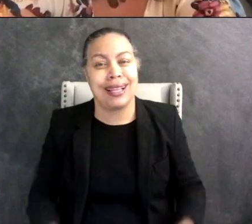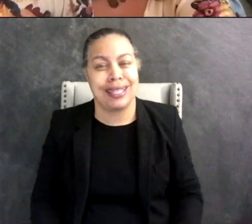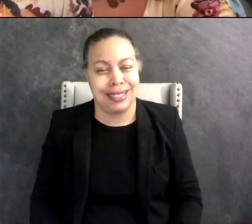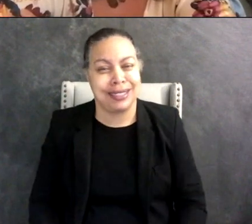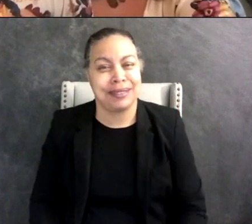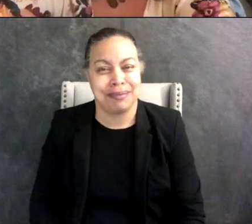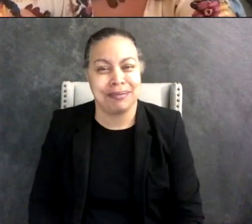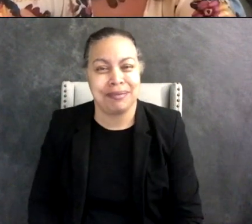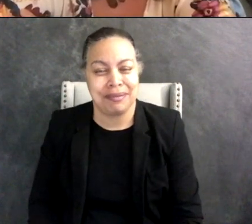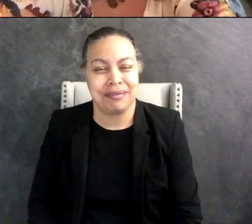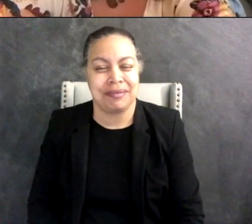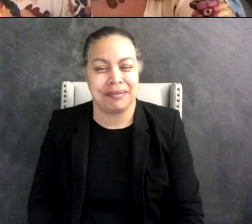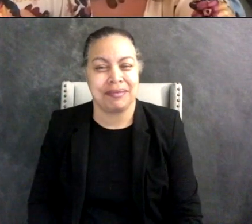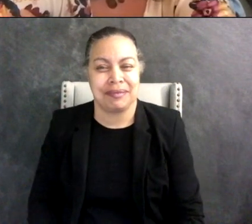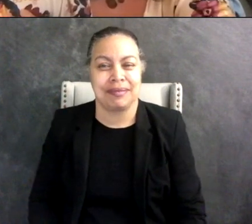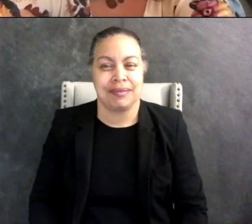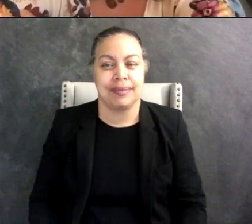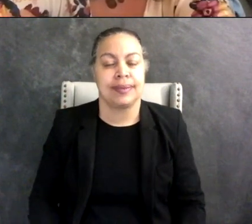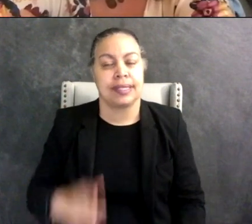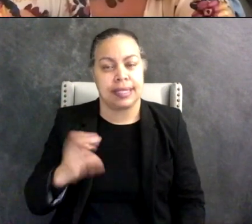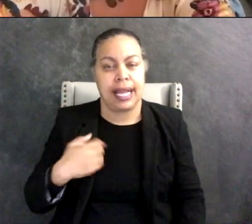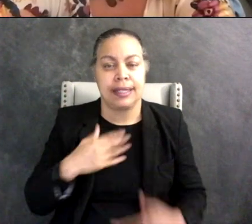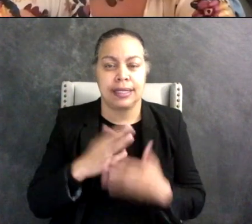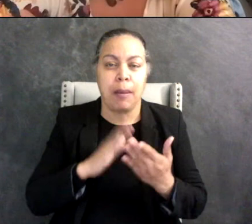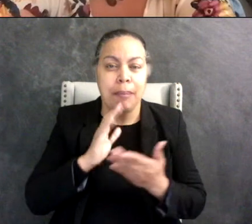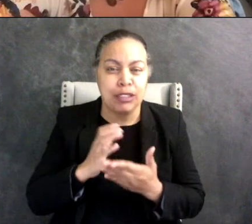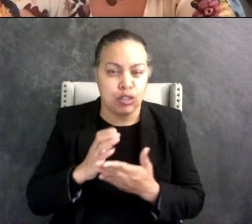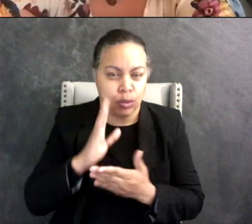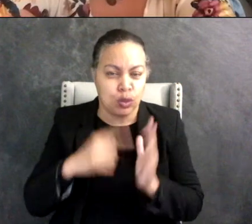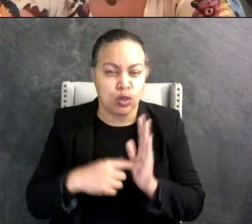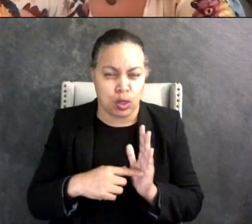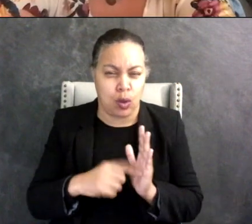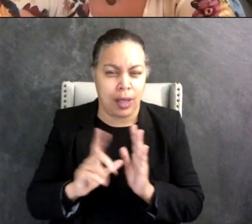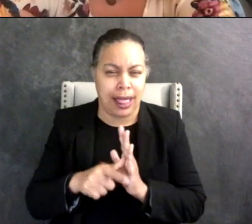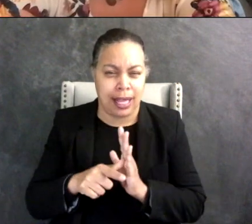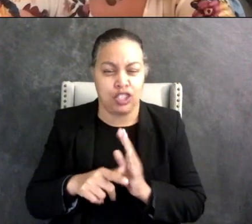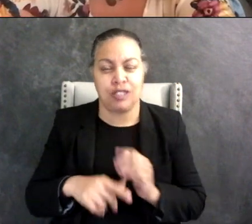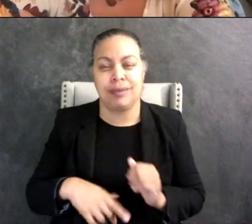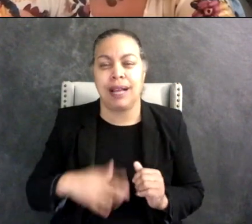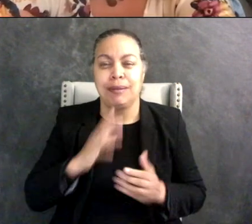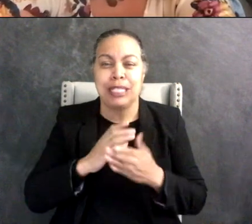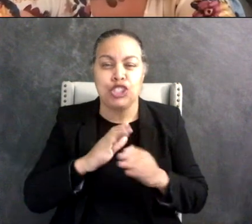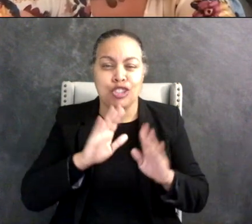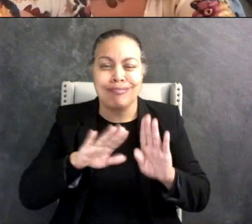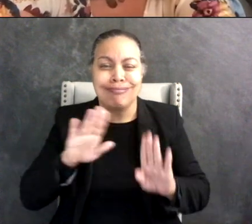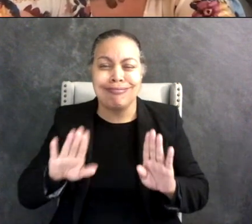And he has some pictures and his slide hits like a collage, one of him with his friend H,